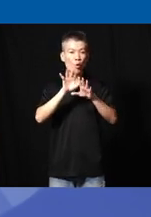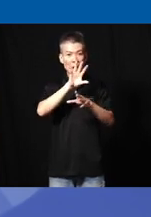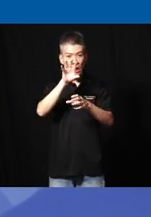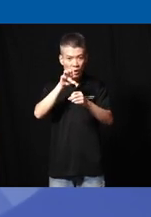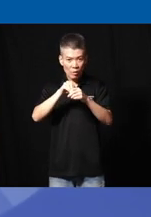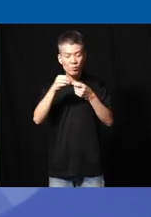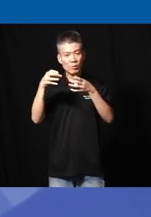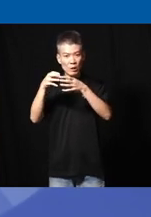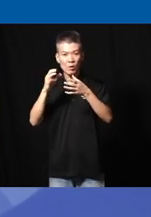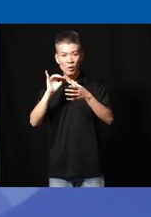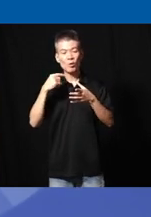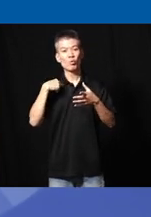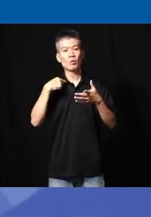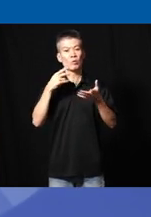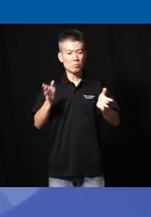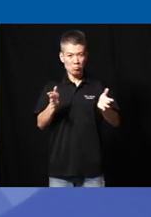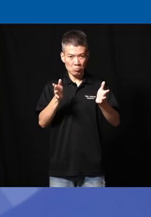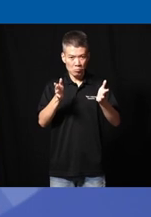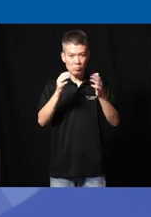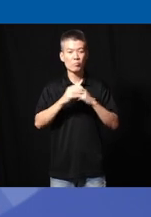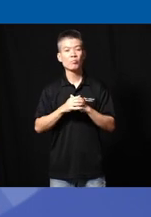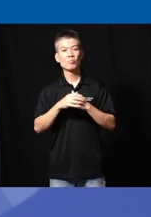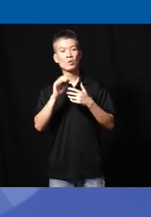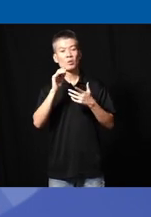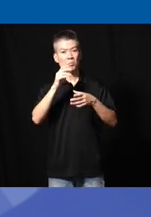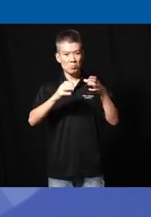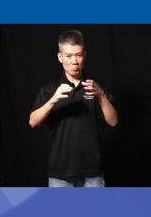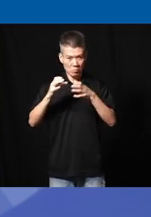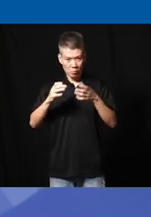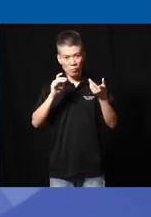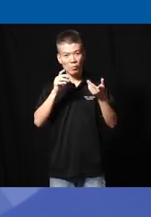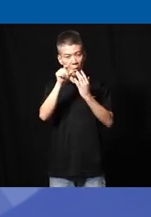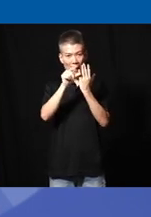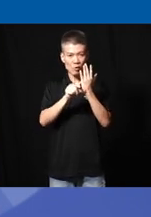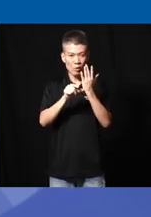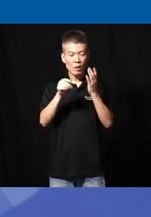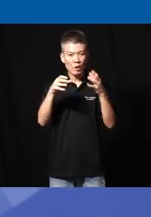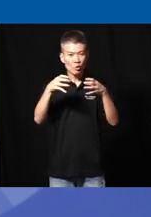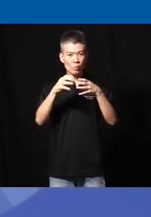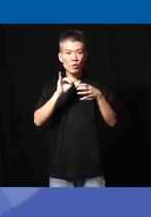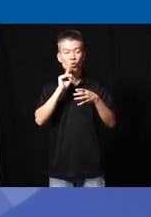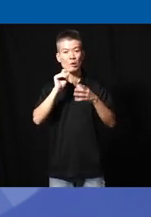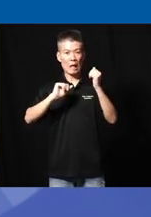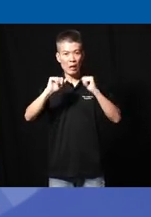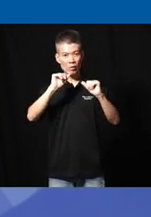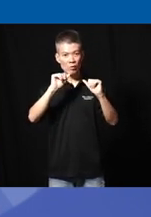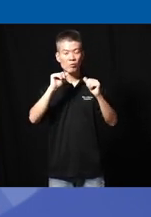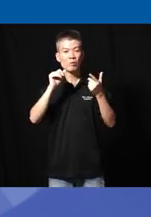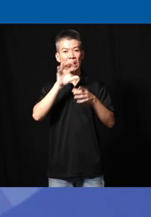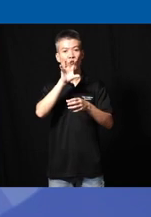sector where we encourage um citizen particularly marginalized group to also actively involve in uh